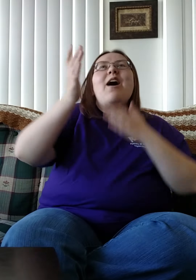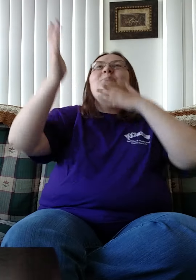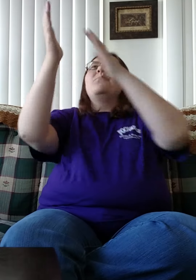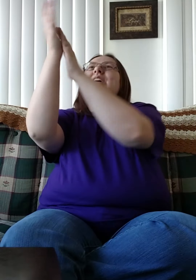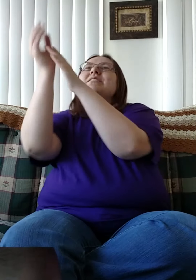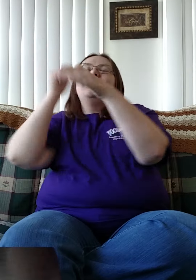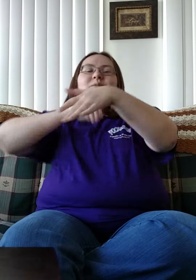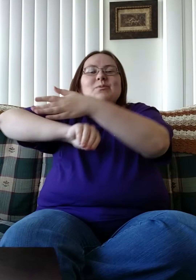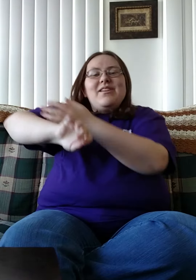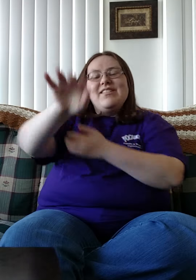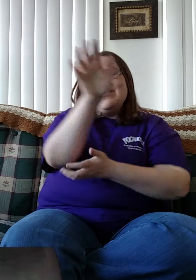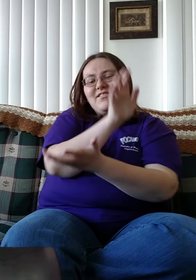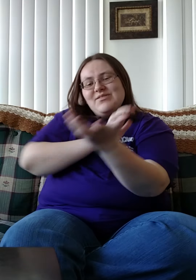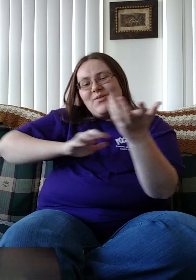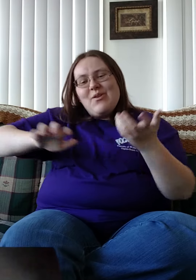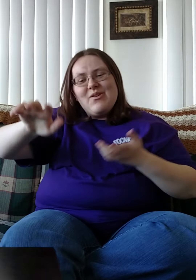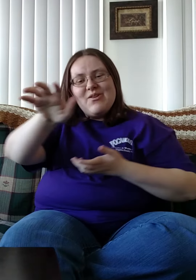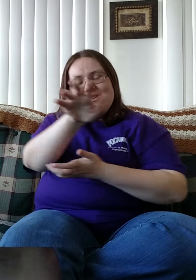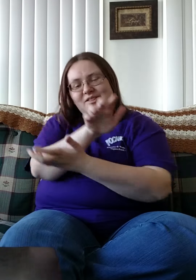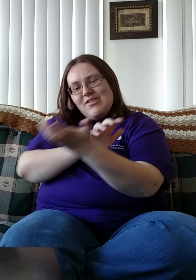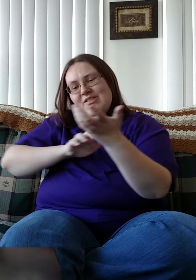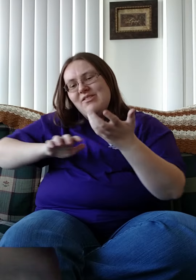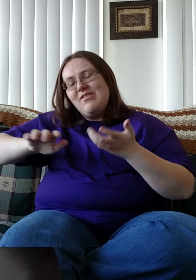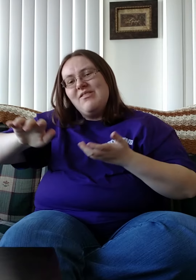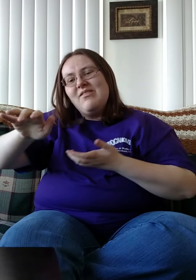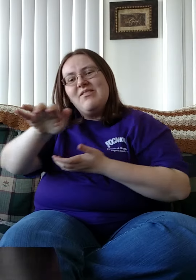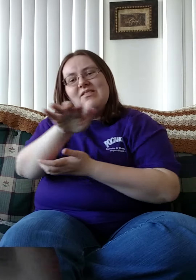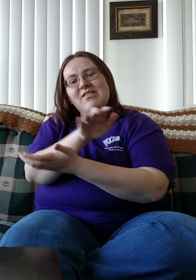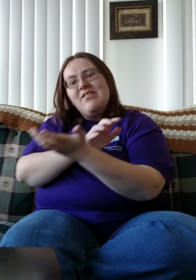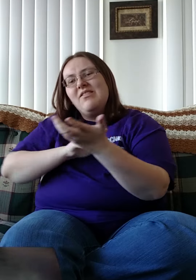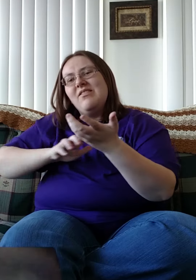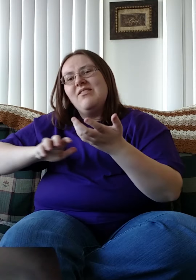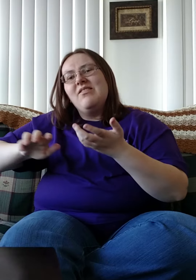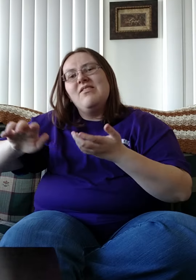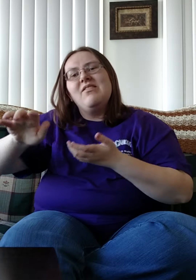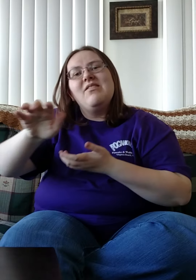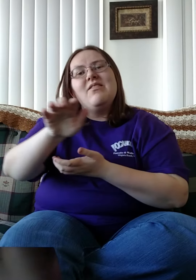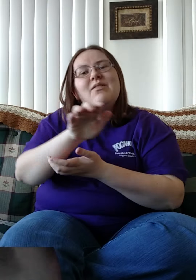I will praise You in this storm